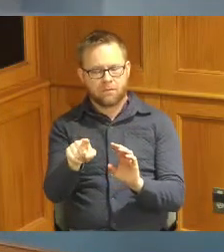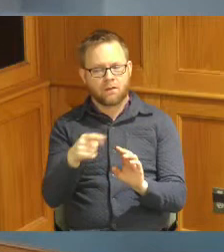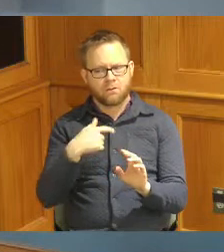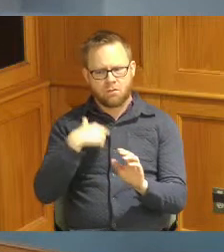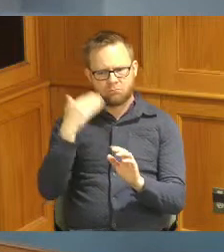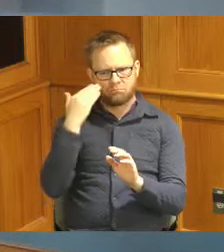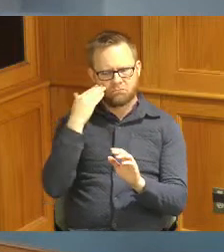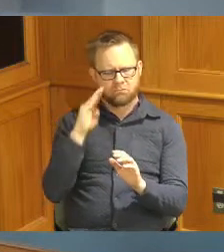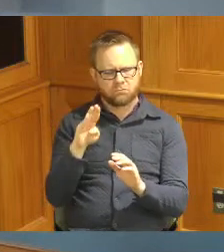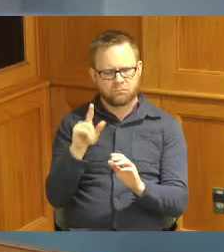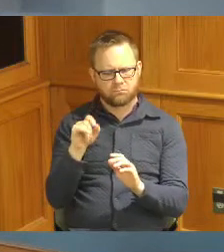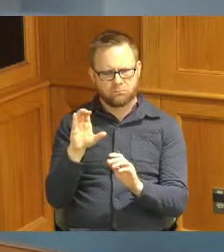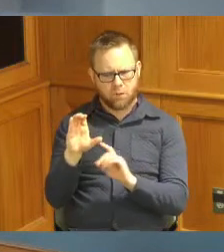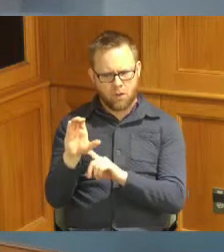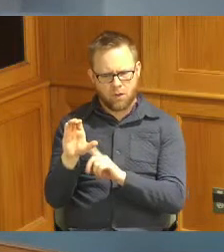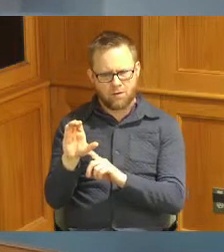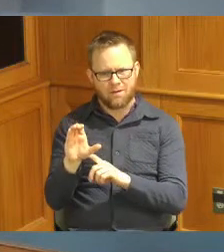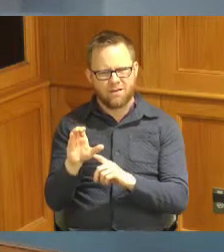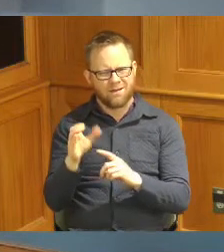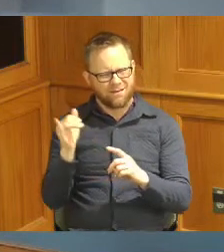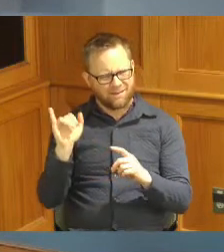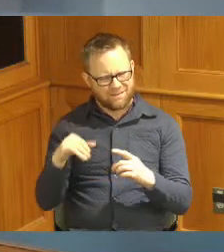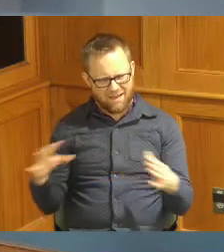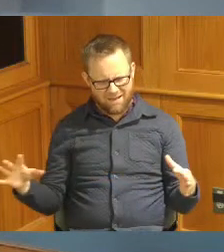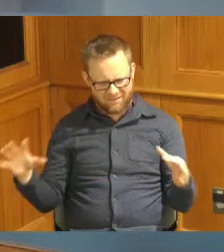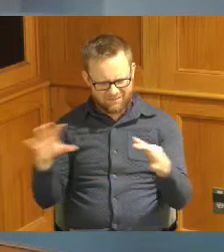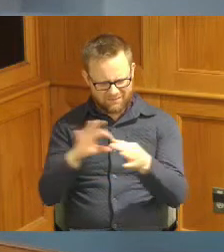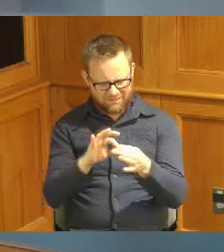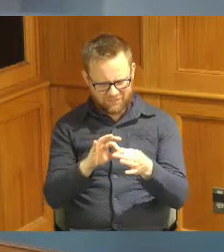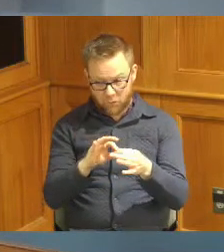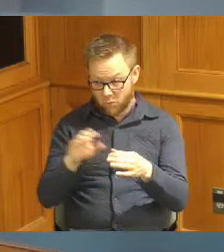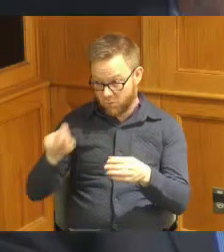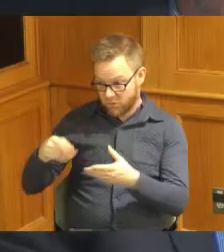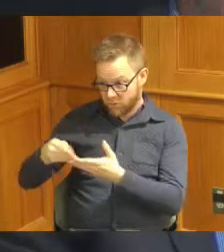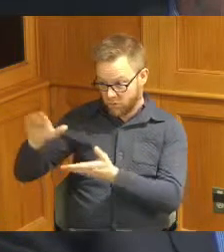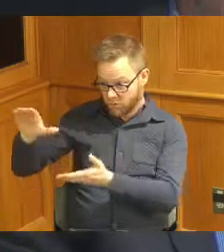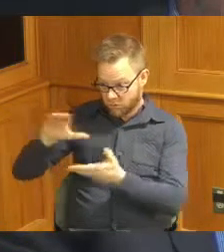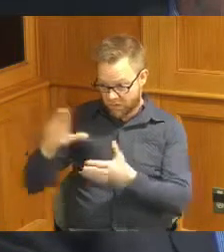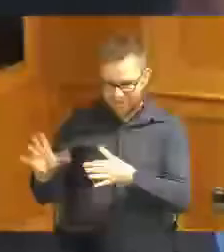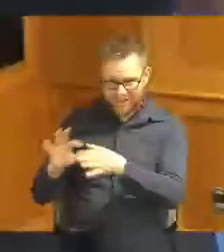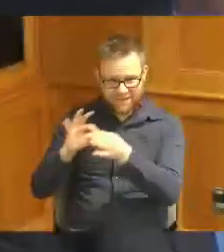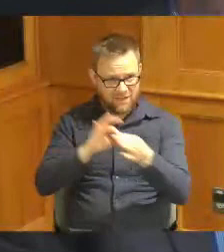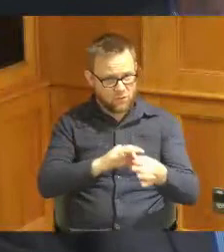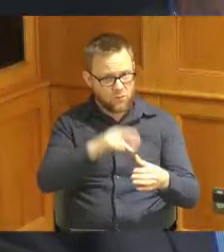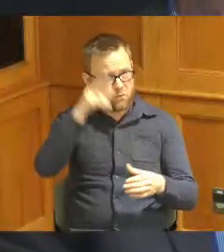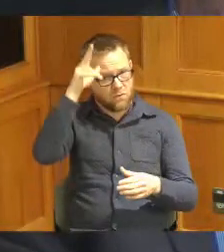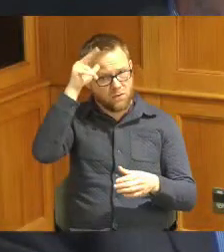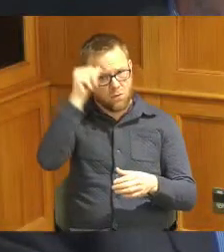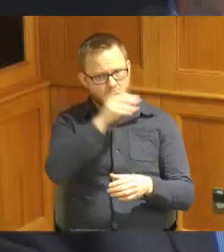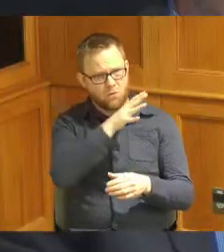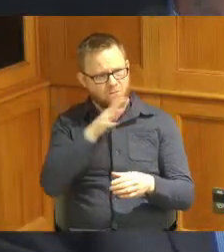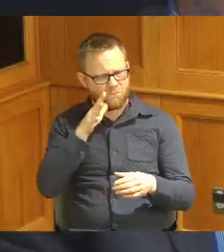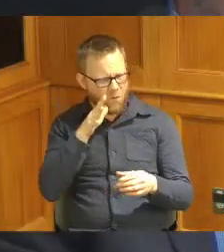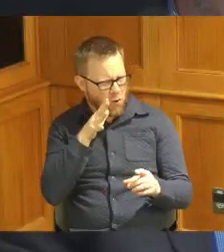block is is there any Nexus between this Grant and the horse farms is it a horse farm horse